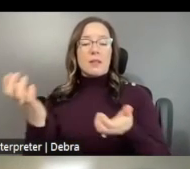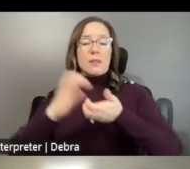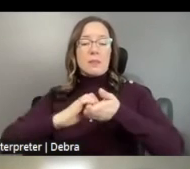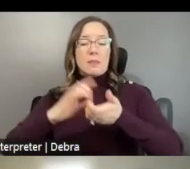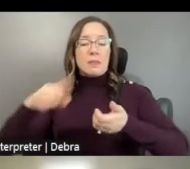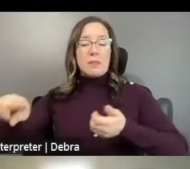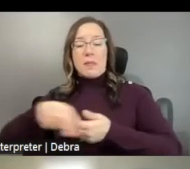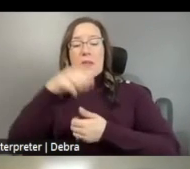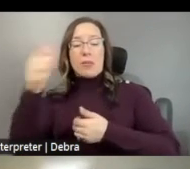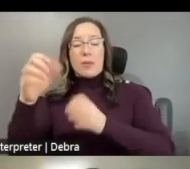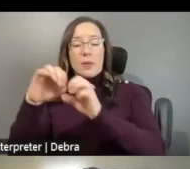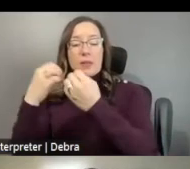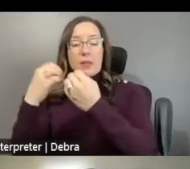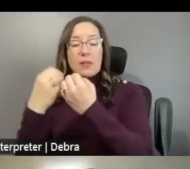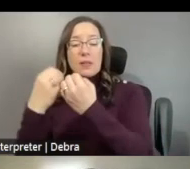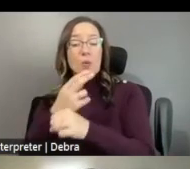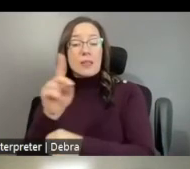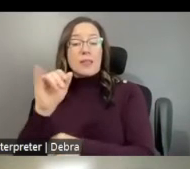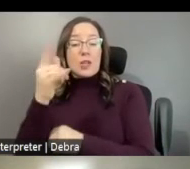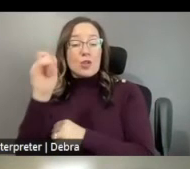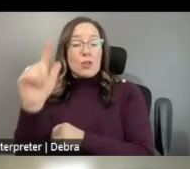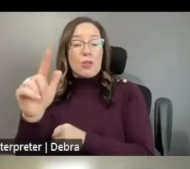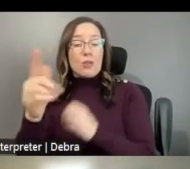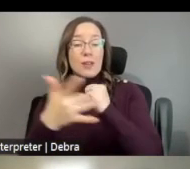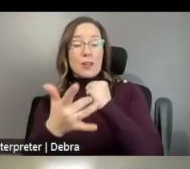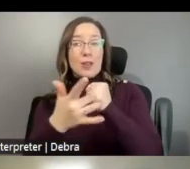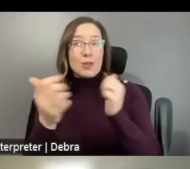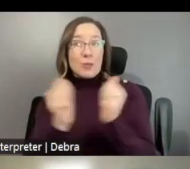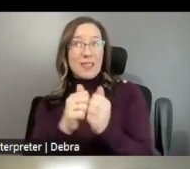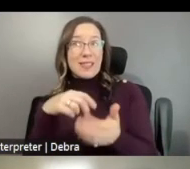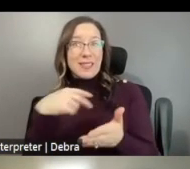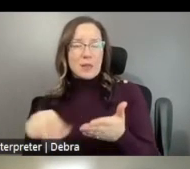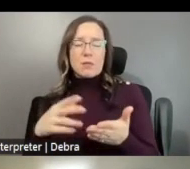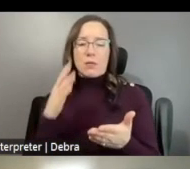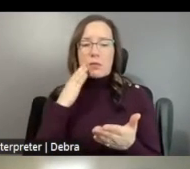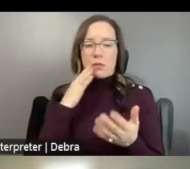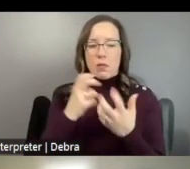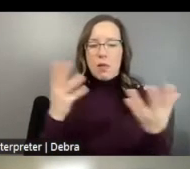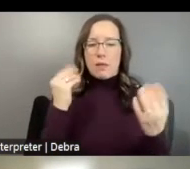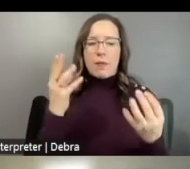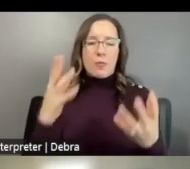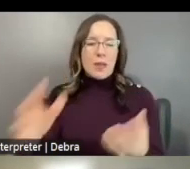DANCE. SO, WE KNOW THAT WAS A LOT OF INFORMATION BUT THESE ARE REALLY THE TYPES OF PROJECTS THAT